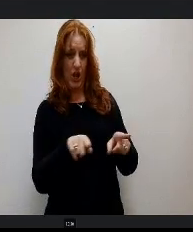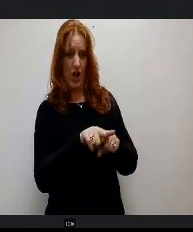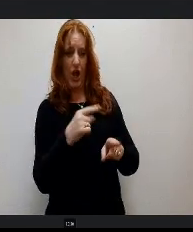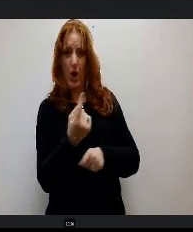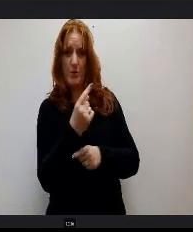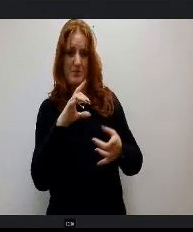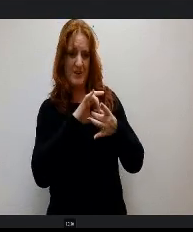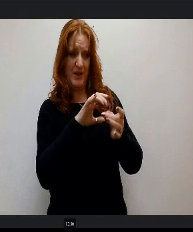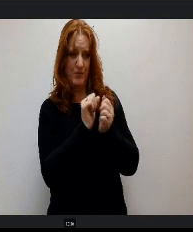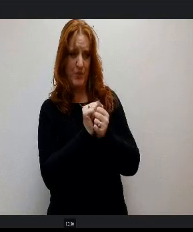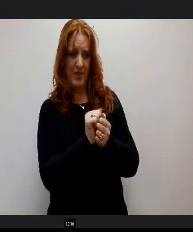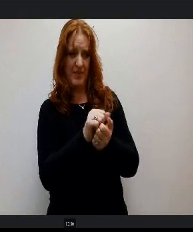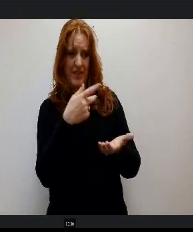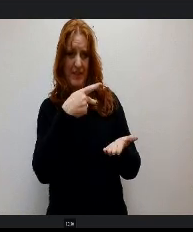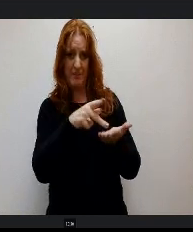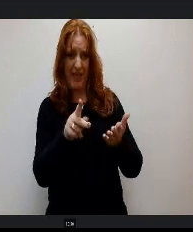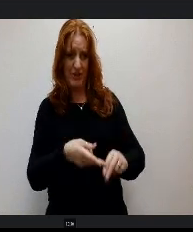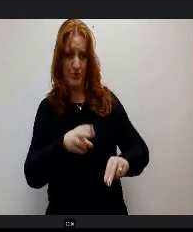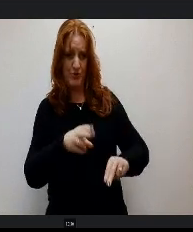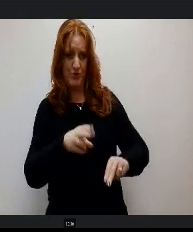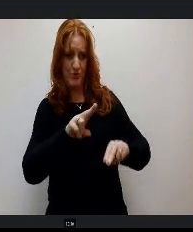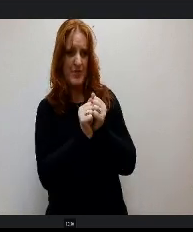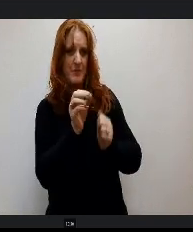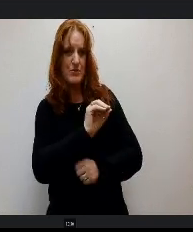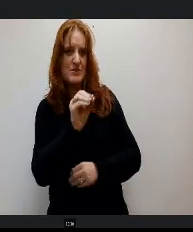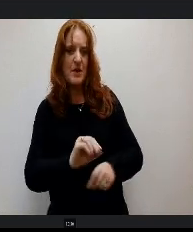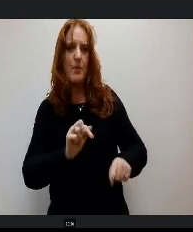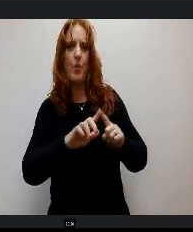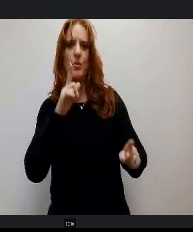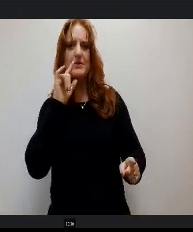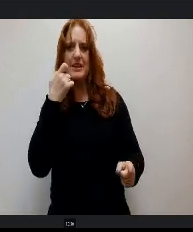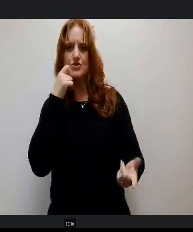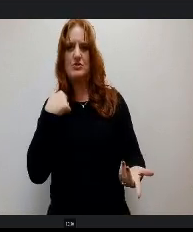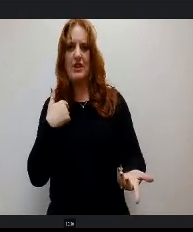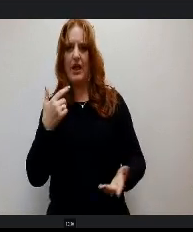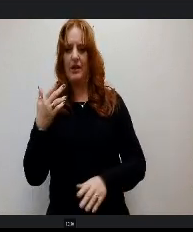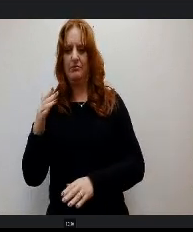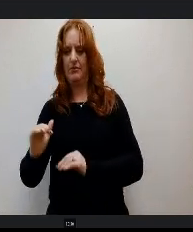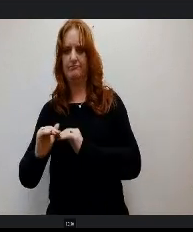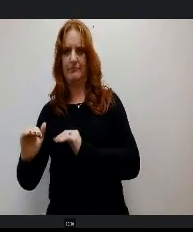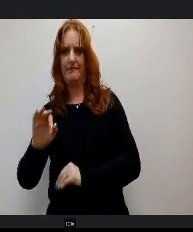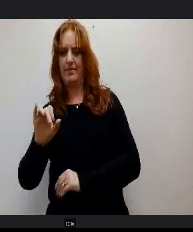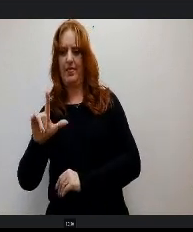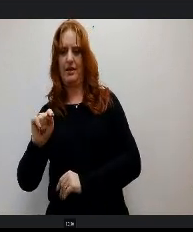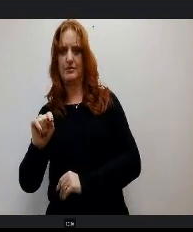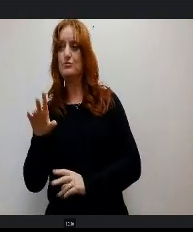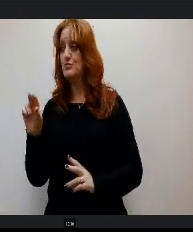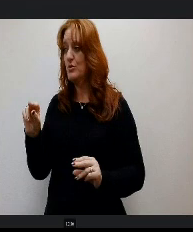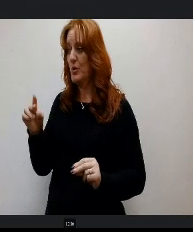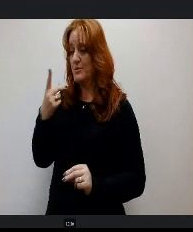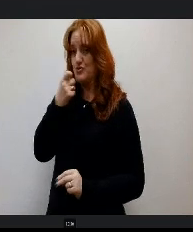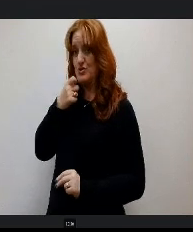pay increase on a percent basis or was that once upon a time a flat rate Yeah, no. And it's just recently we changed it